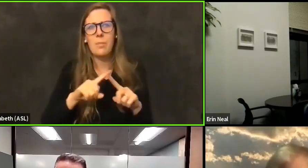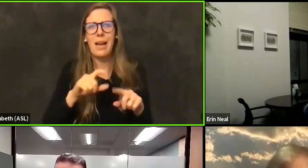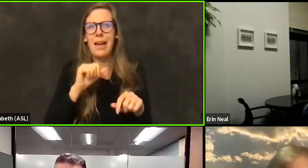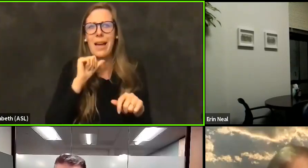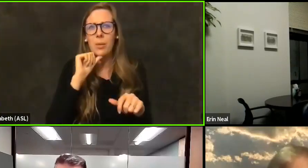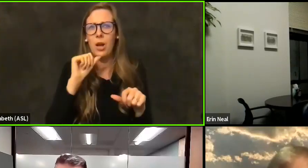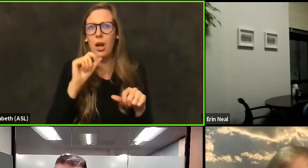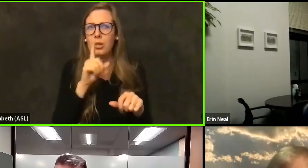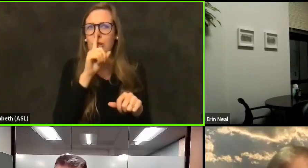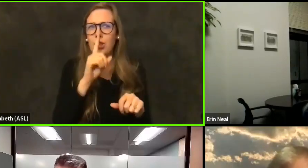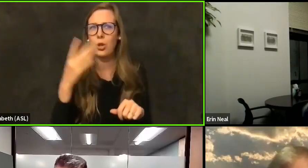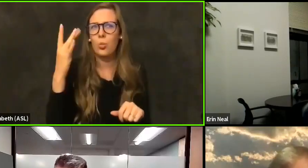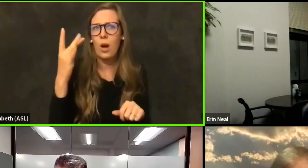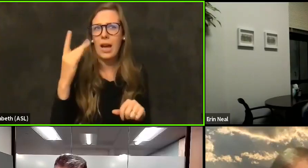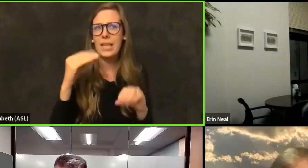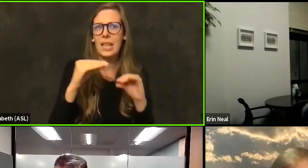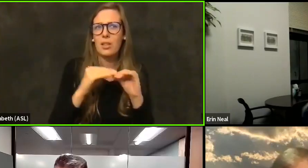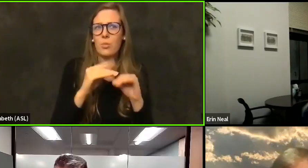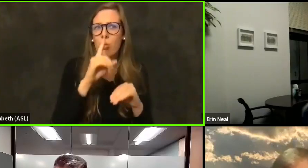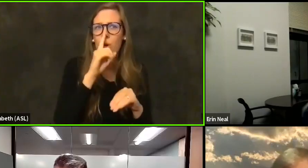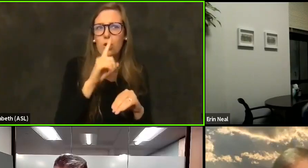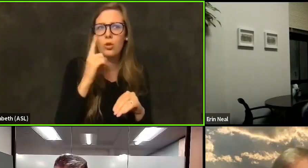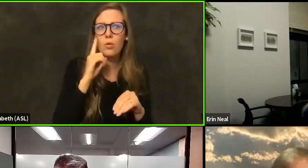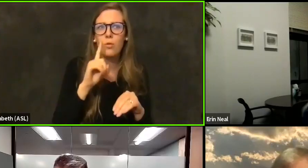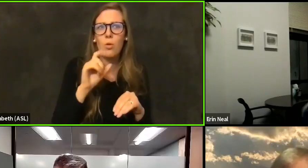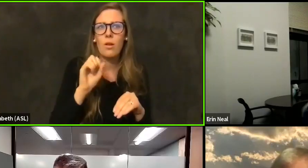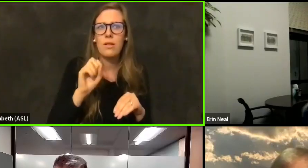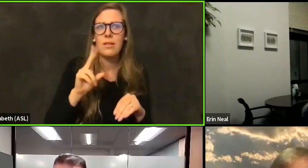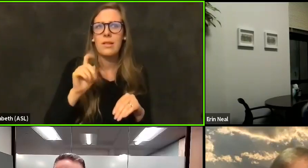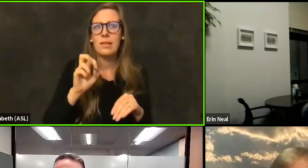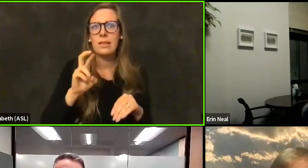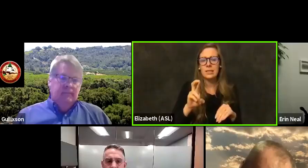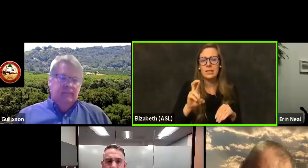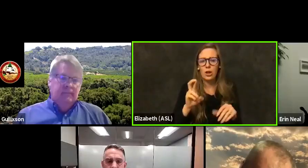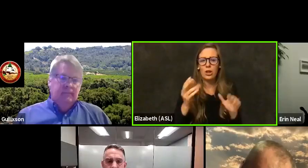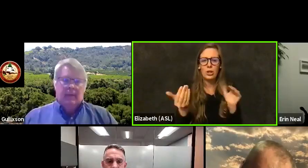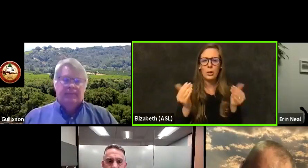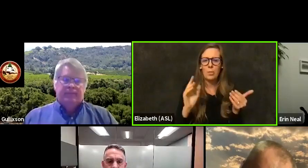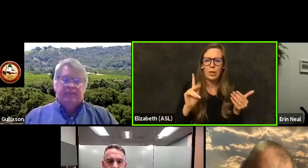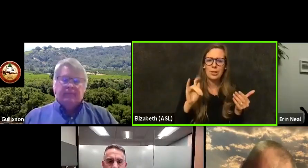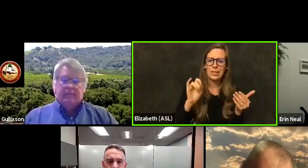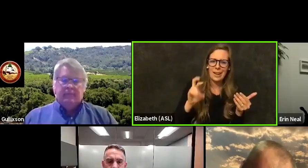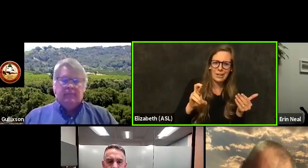why that's more true for Sutter than it is for Kaiser and Providence St.